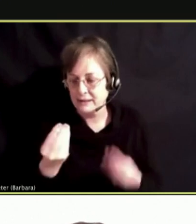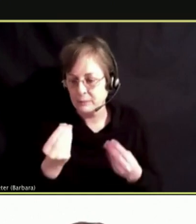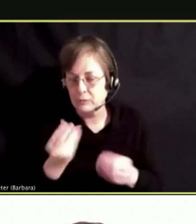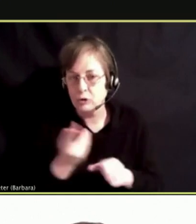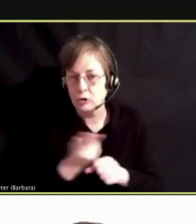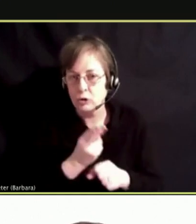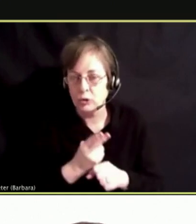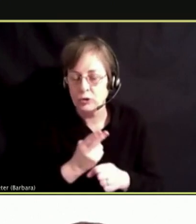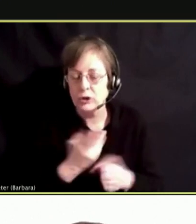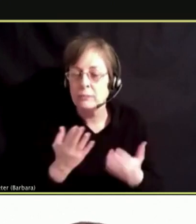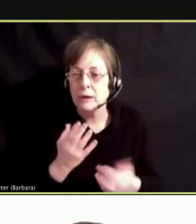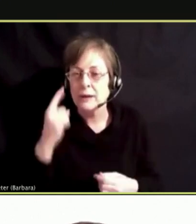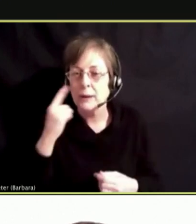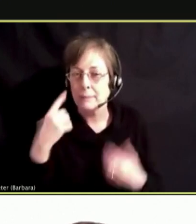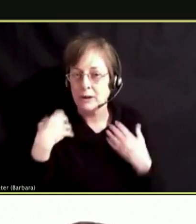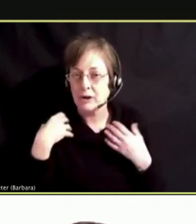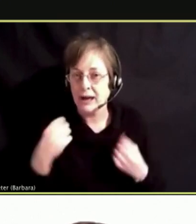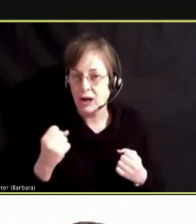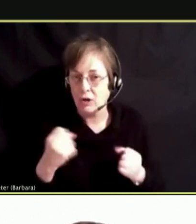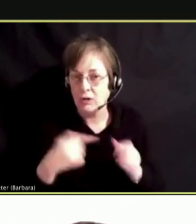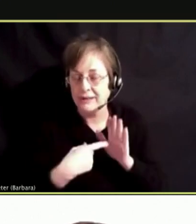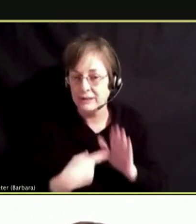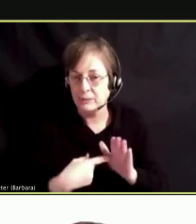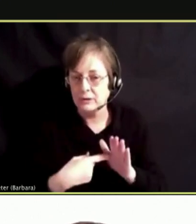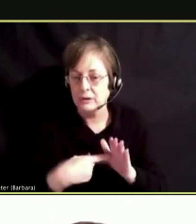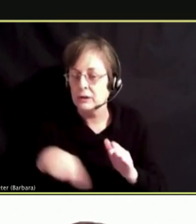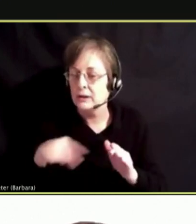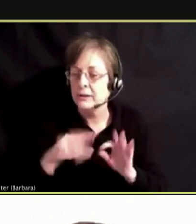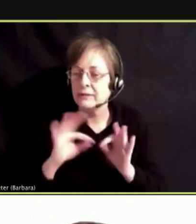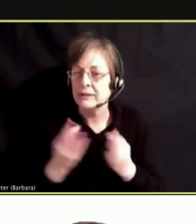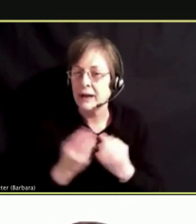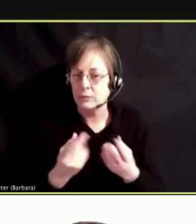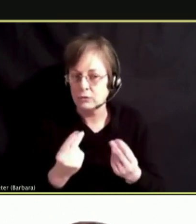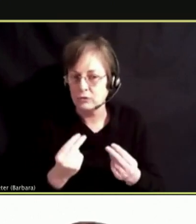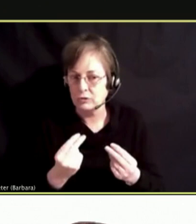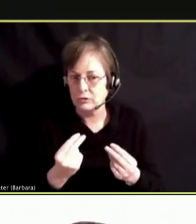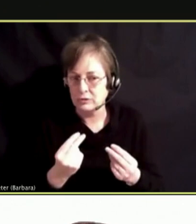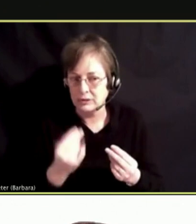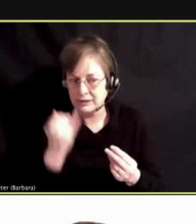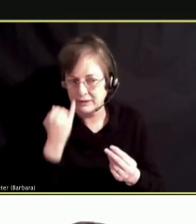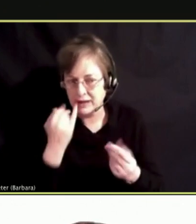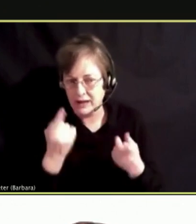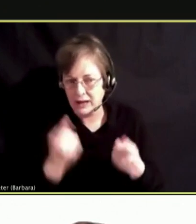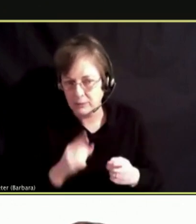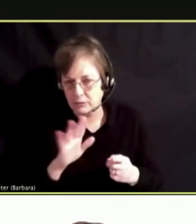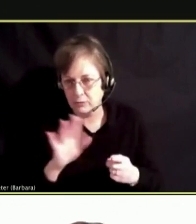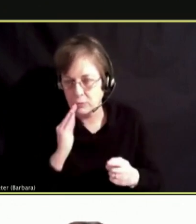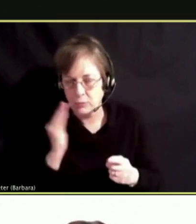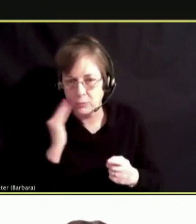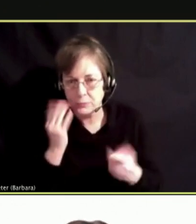WHAT SHOULD OUR FAMILIES DO IF THEY HAVE THAT SITUATION?